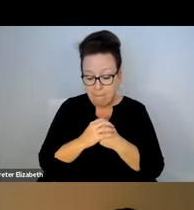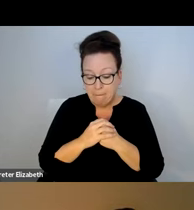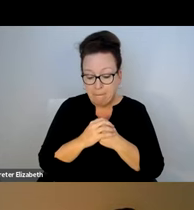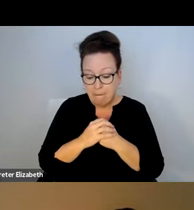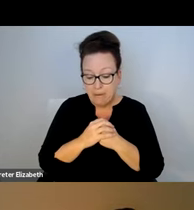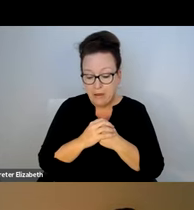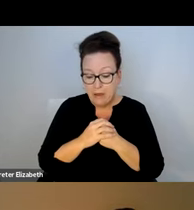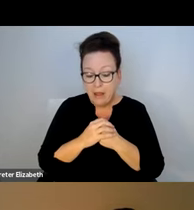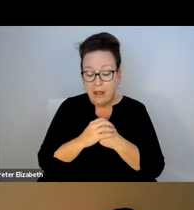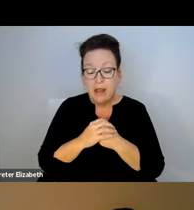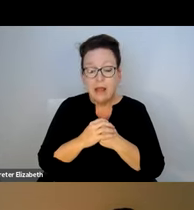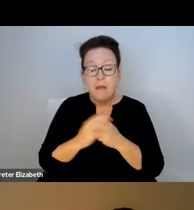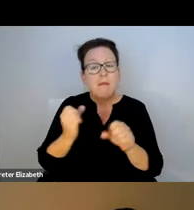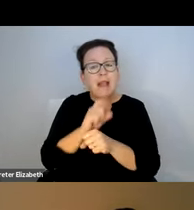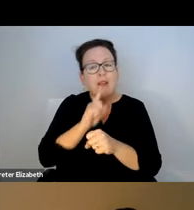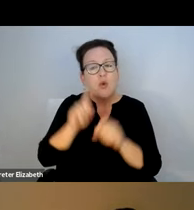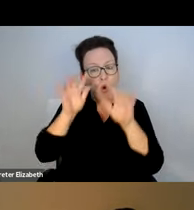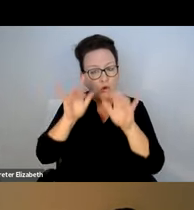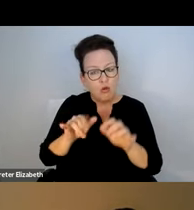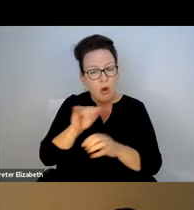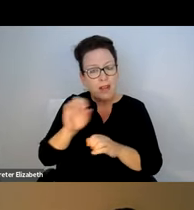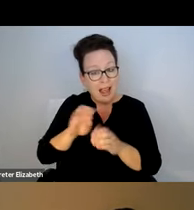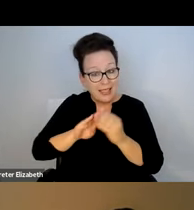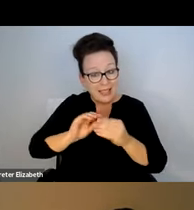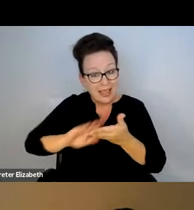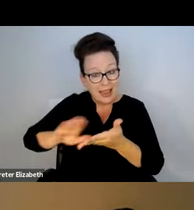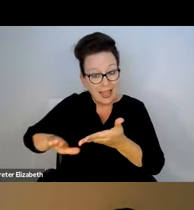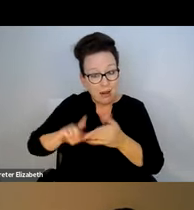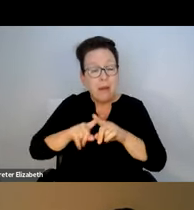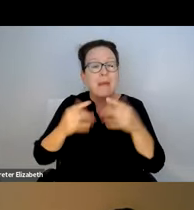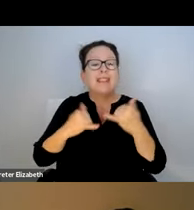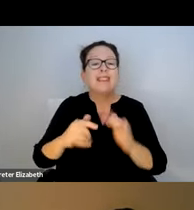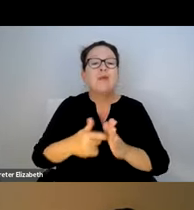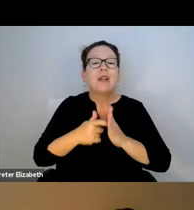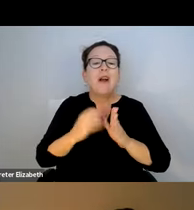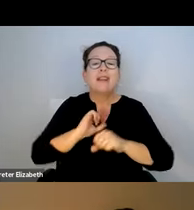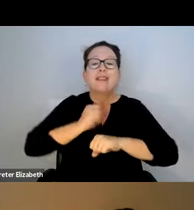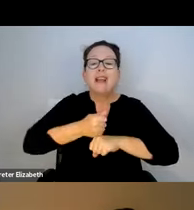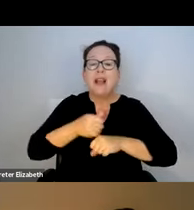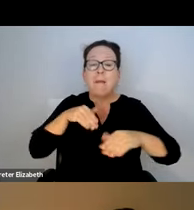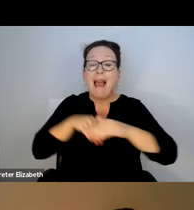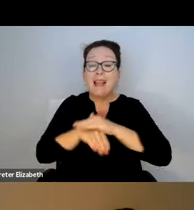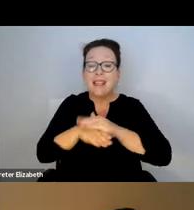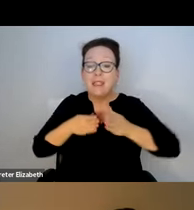MUNICIPAL PARTNERS IS... WHEN SNOW AND ICE IS CLEARED,